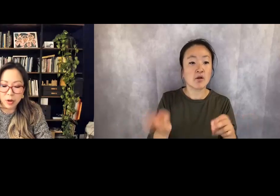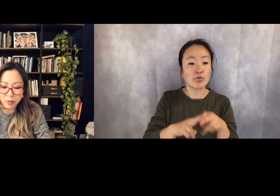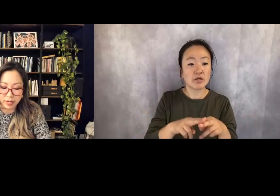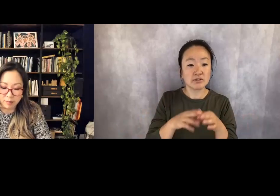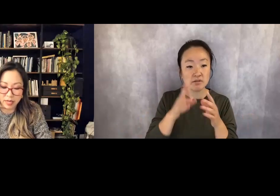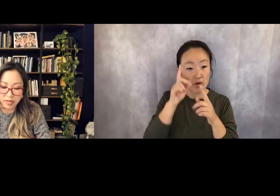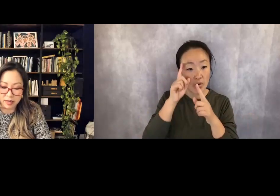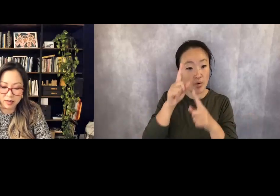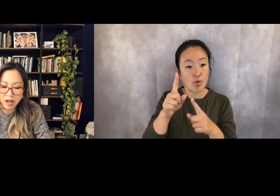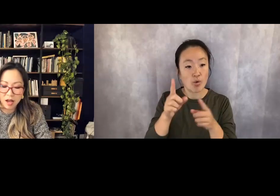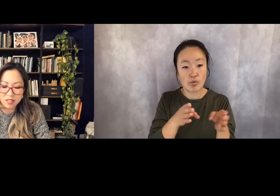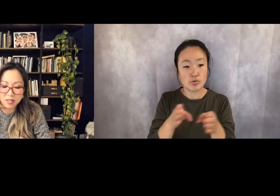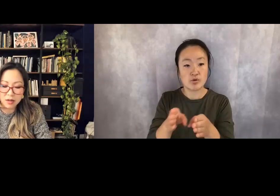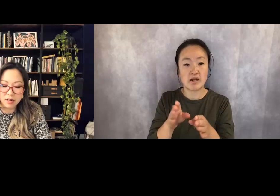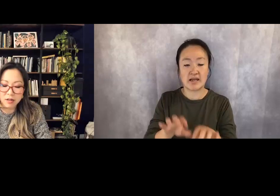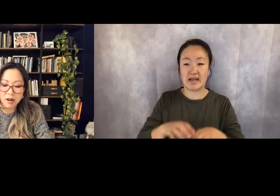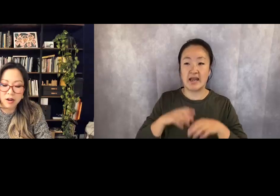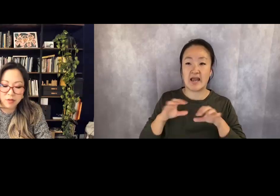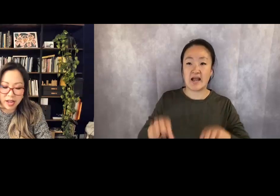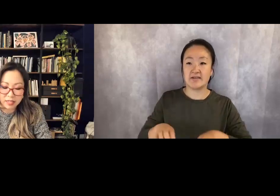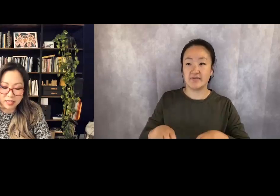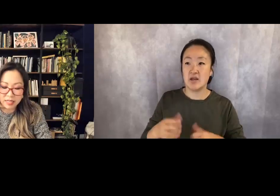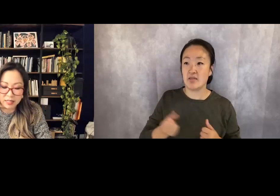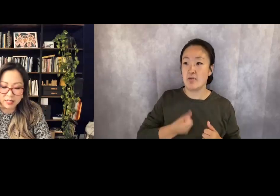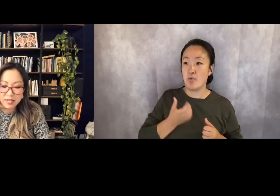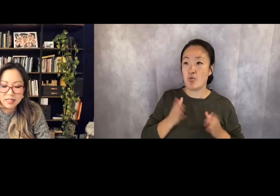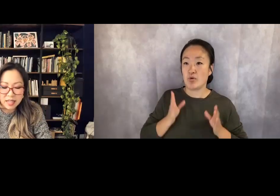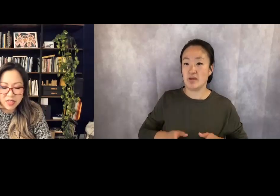poet in me, a sucker for endings.